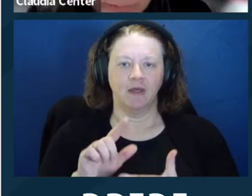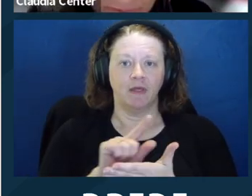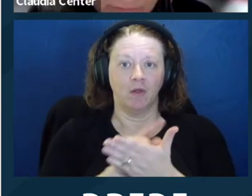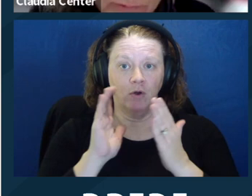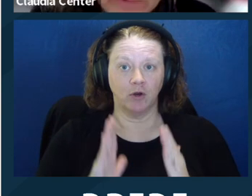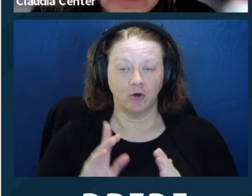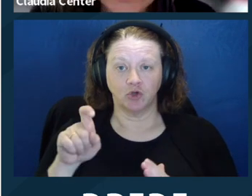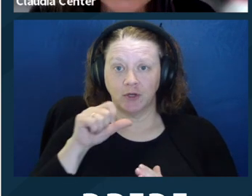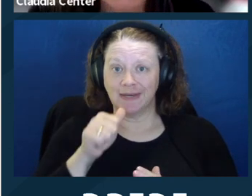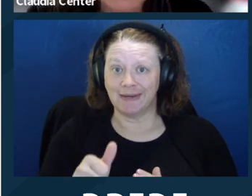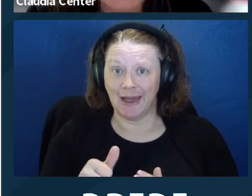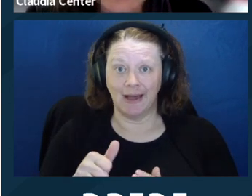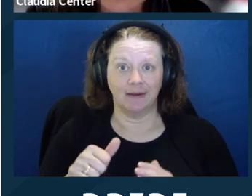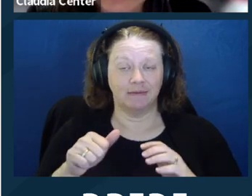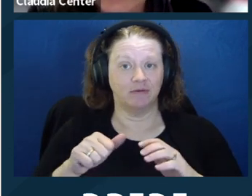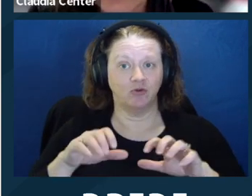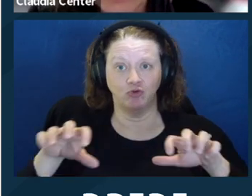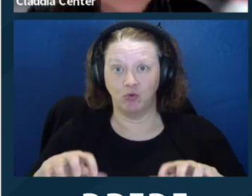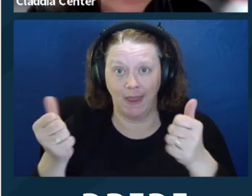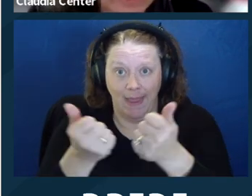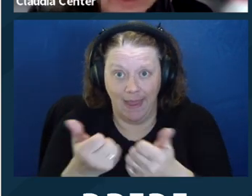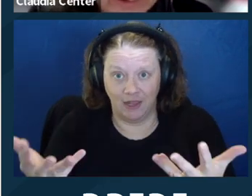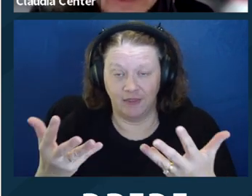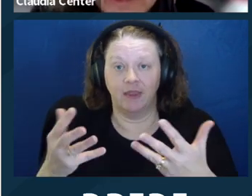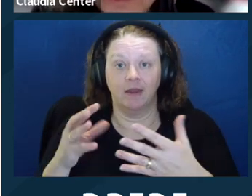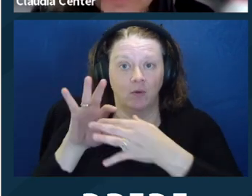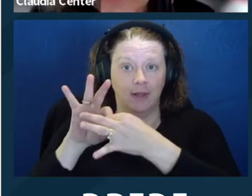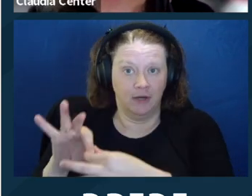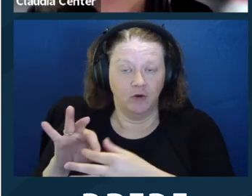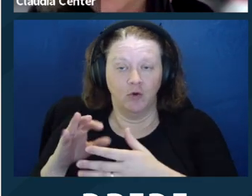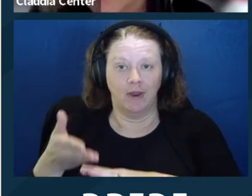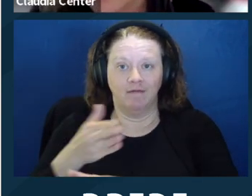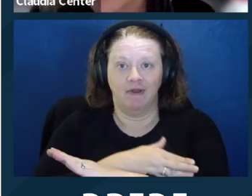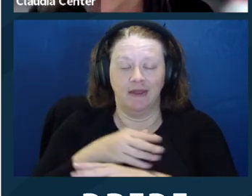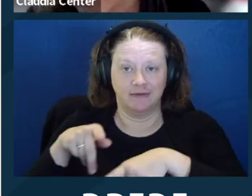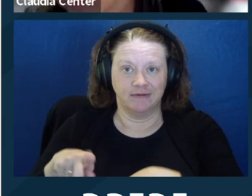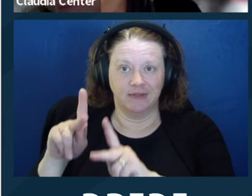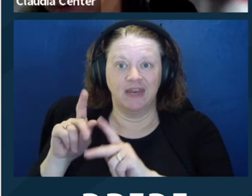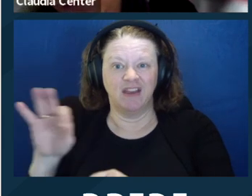have revoked, given the change ‑‑ any changed circumstances. And this advanced consent